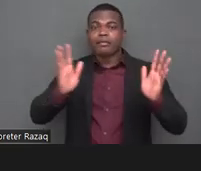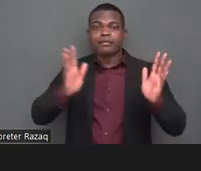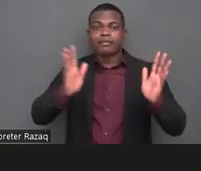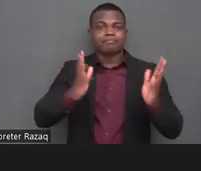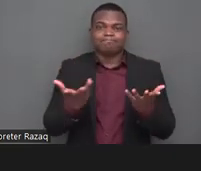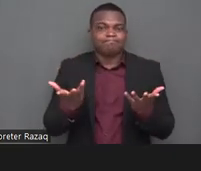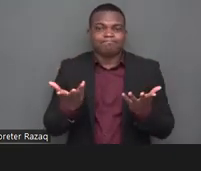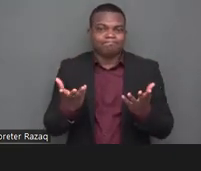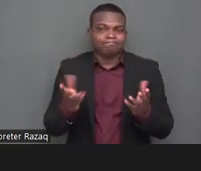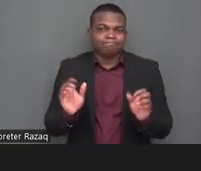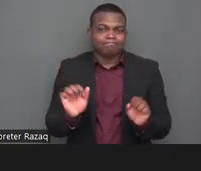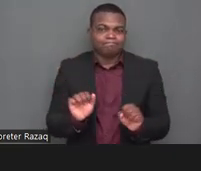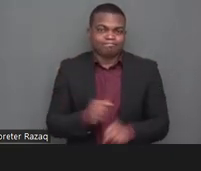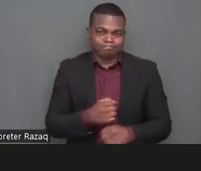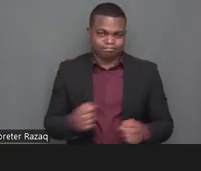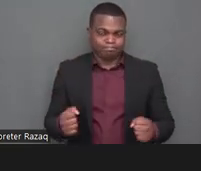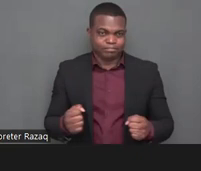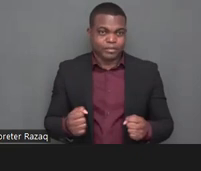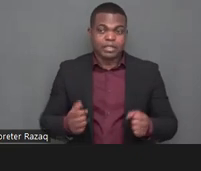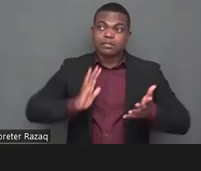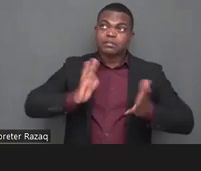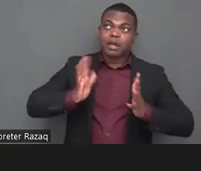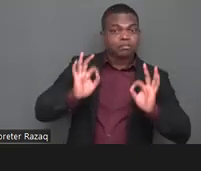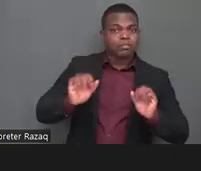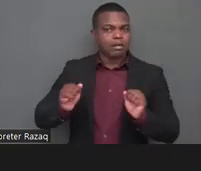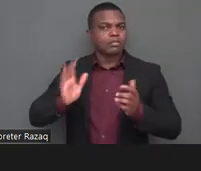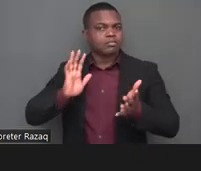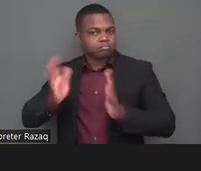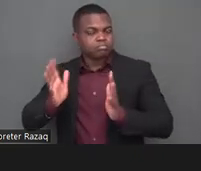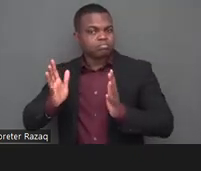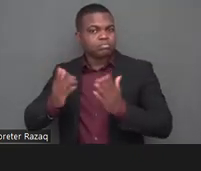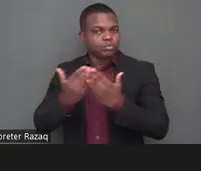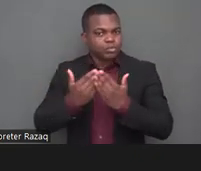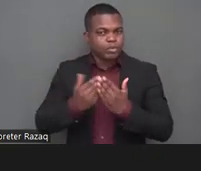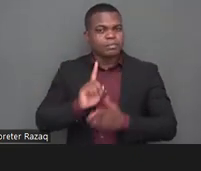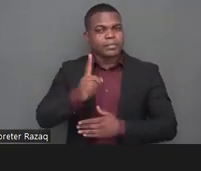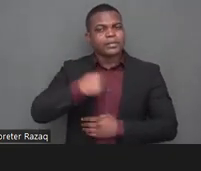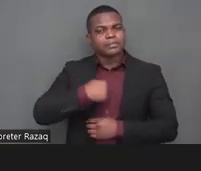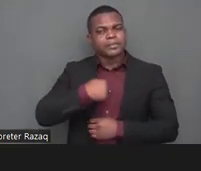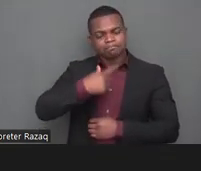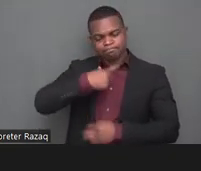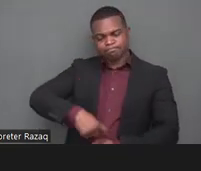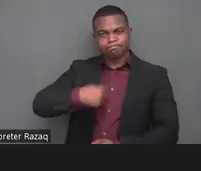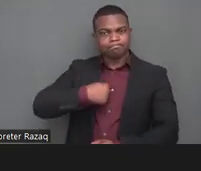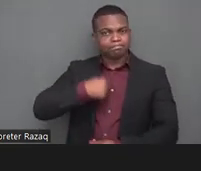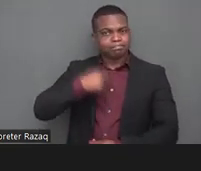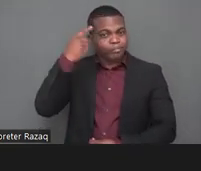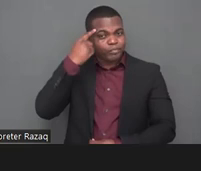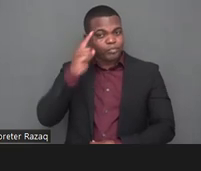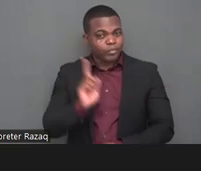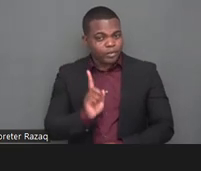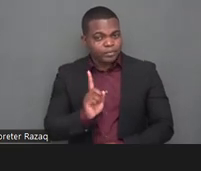with our success but we also have to take into consideration persons with disabilities